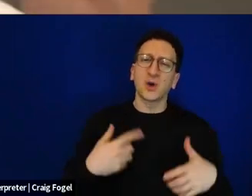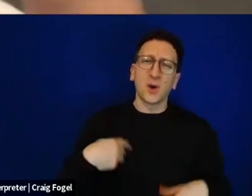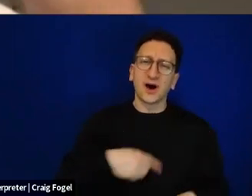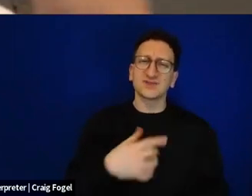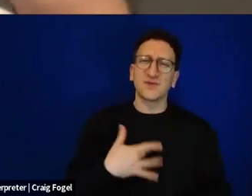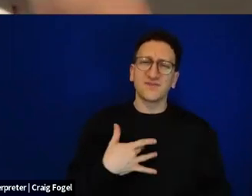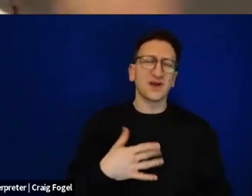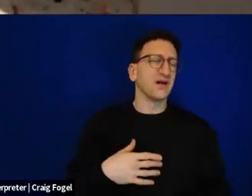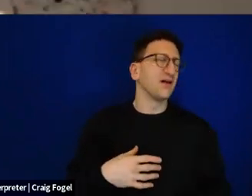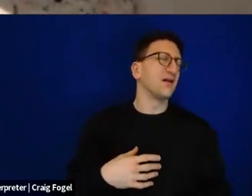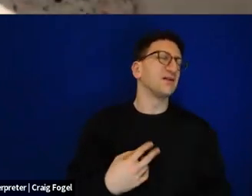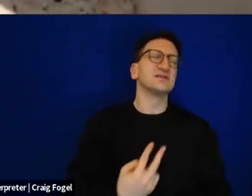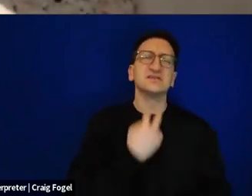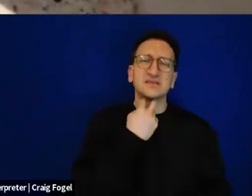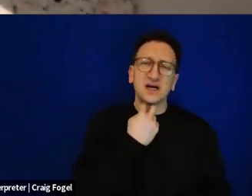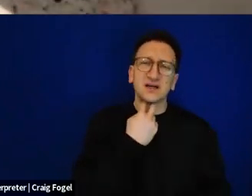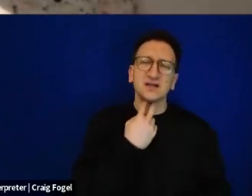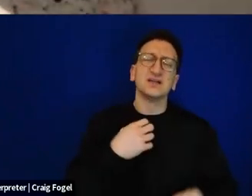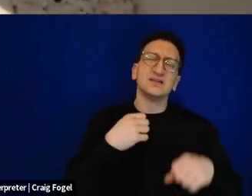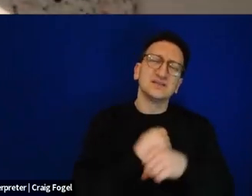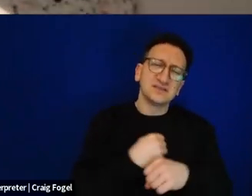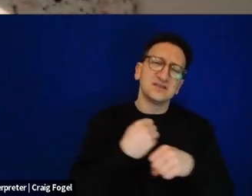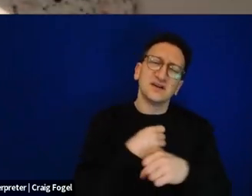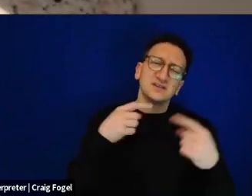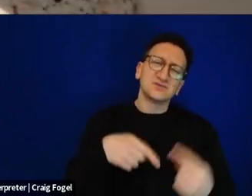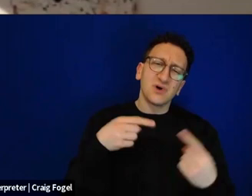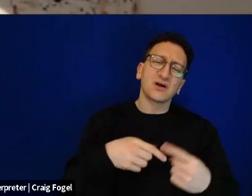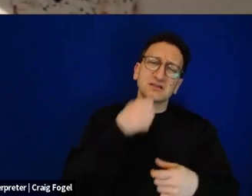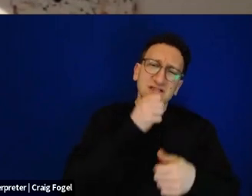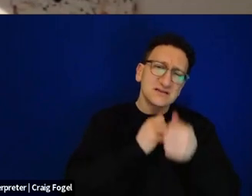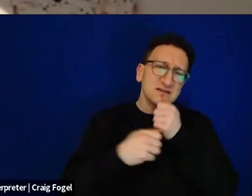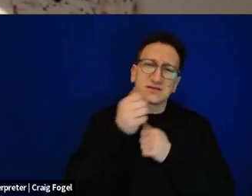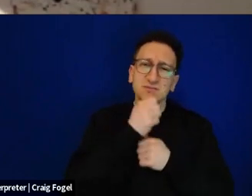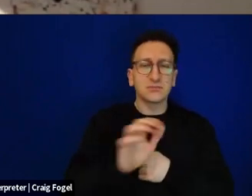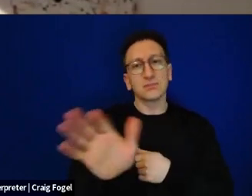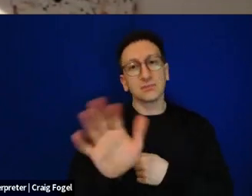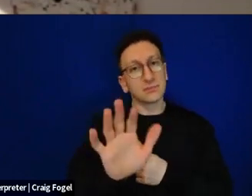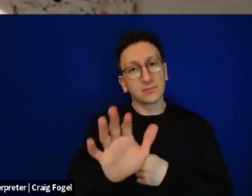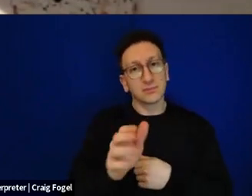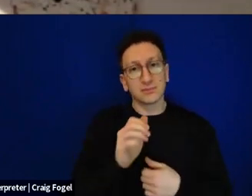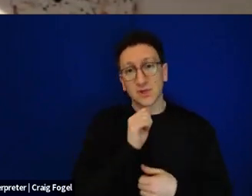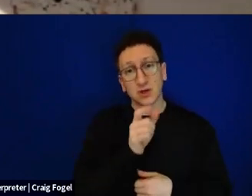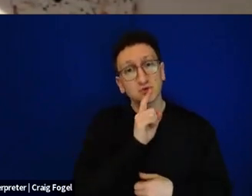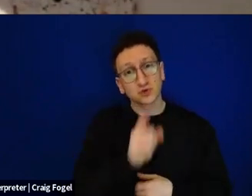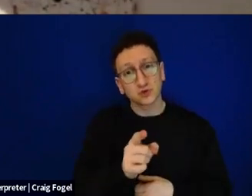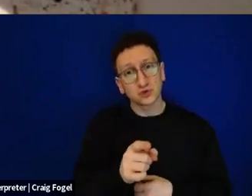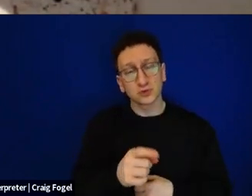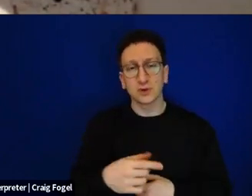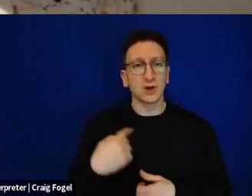only stuck in fighting an eternal battle, that we are forced to live with a sword between our teeth.